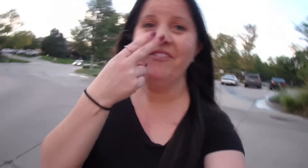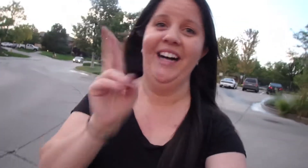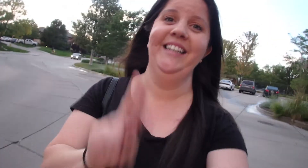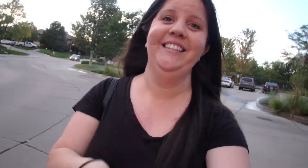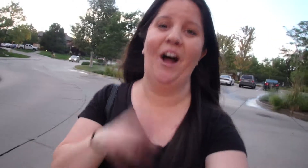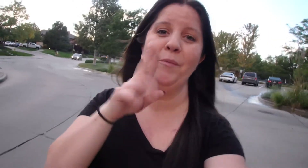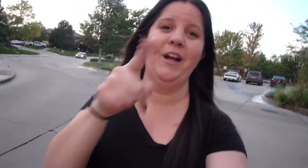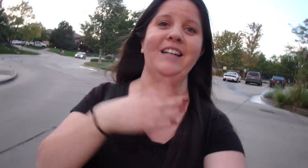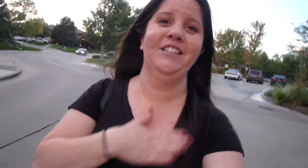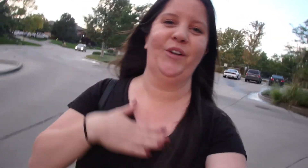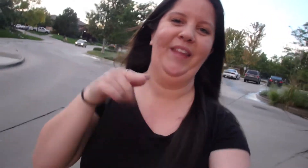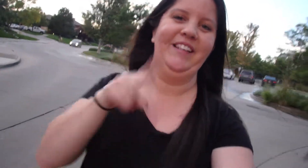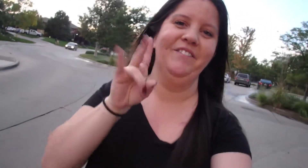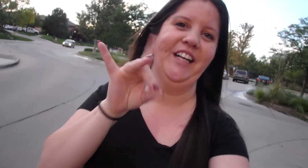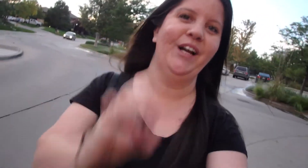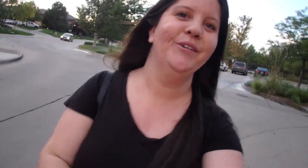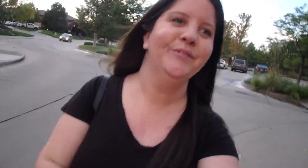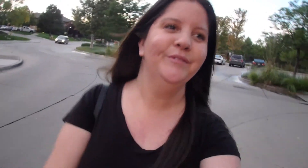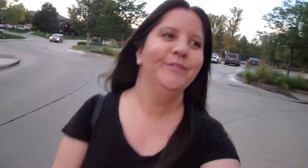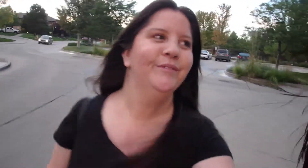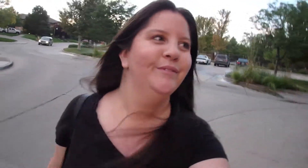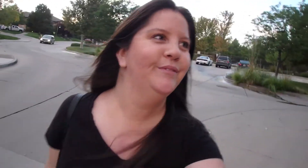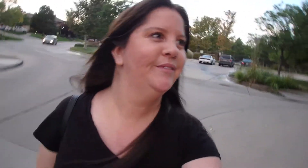It's fun I hope you guys enjoyed this video